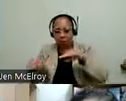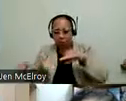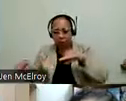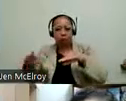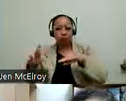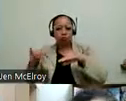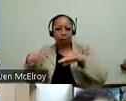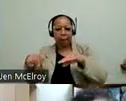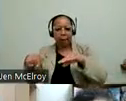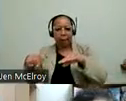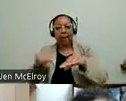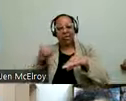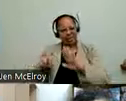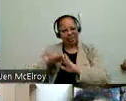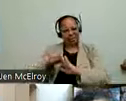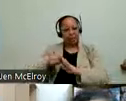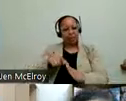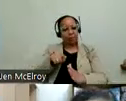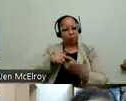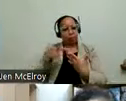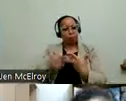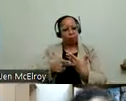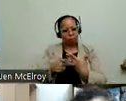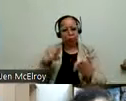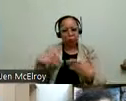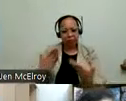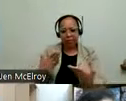of what this program provides. And there is a misconception about